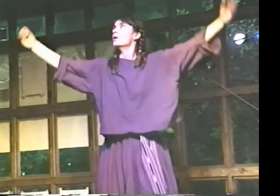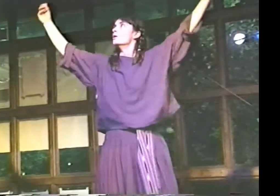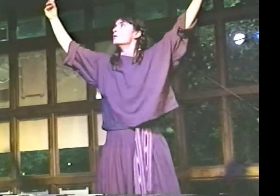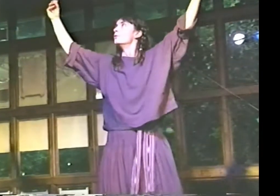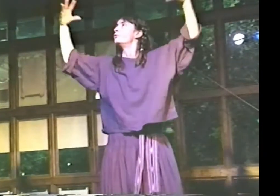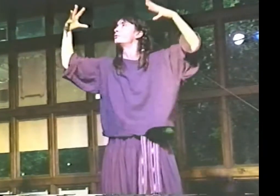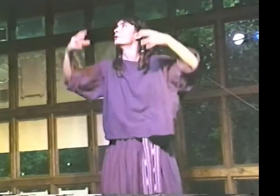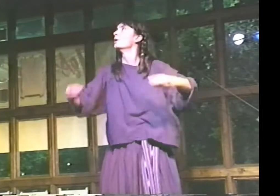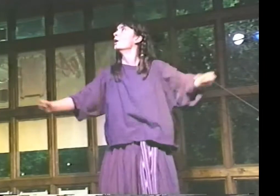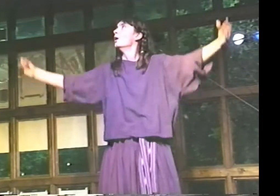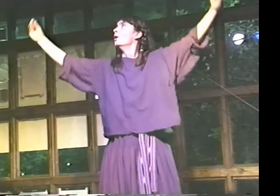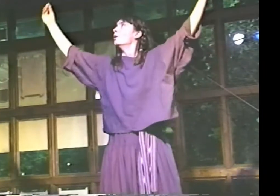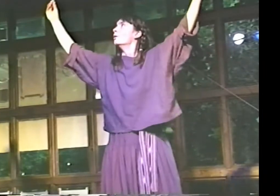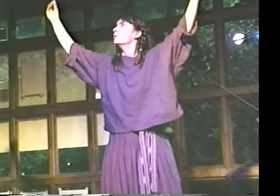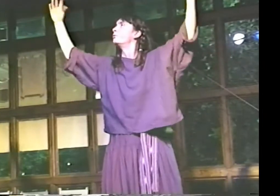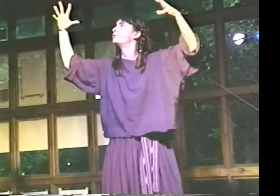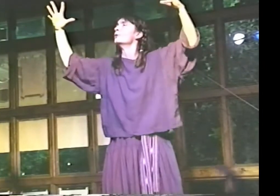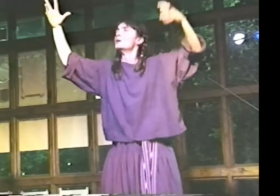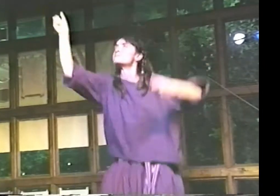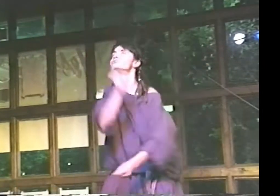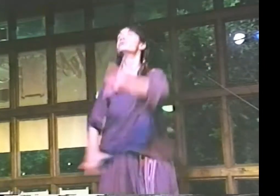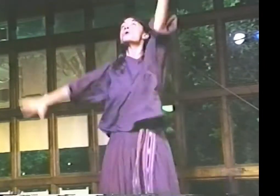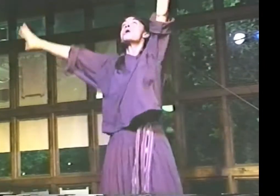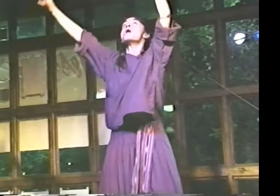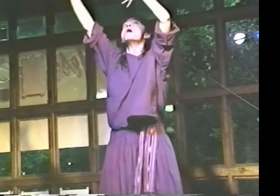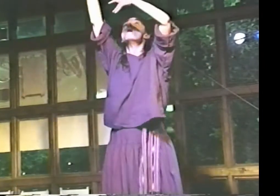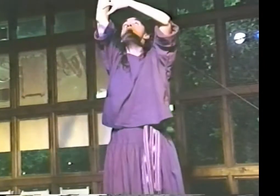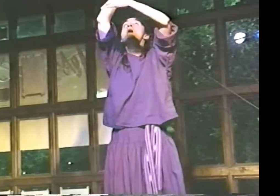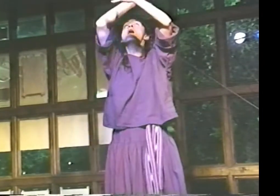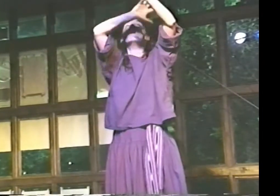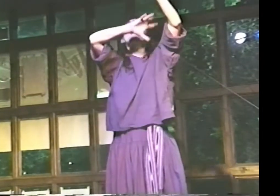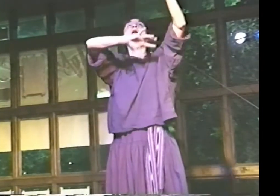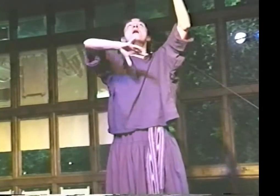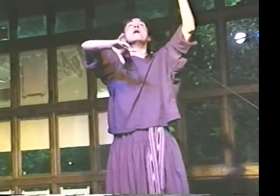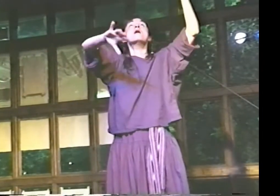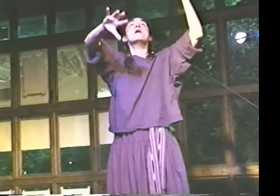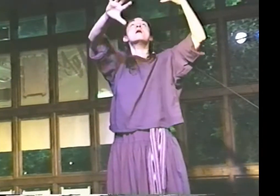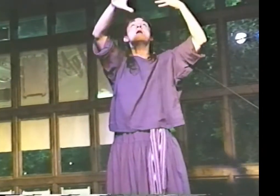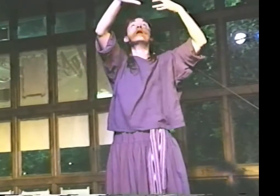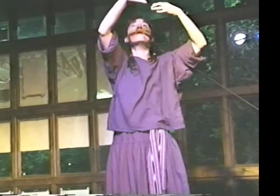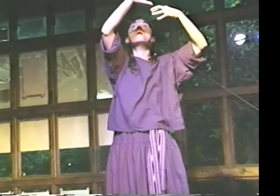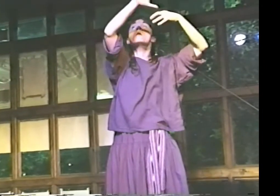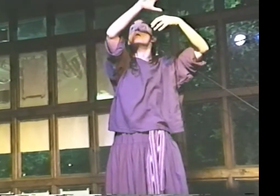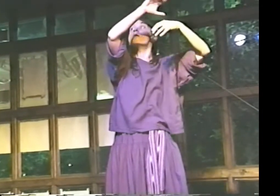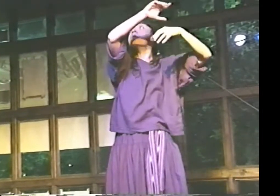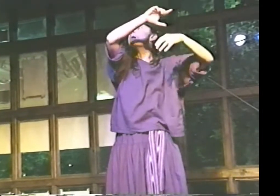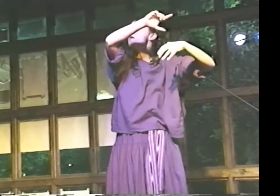"AND THE SHOWERS SPRAY ON, AND MIST FILLS THE ROOM."